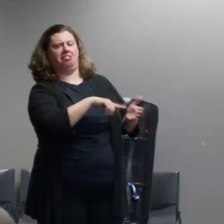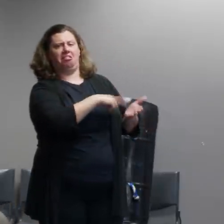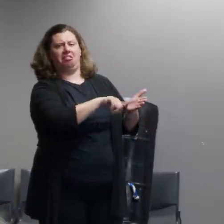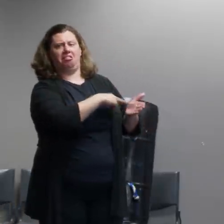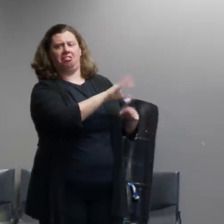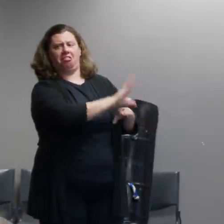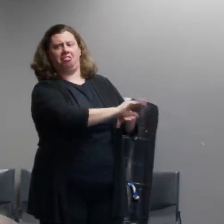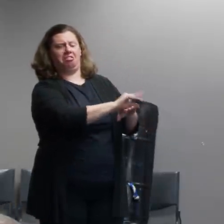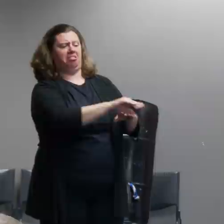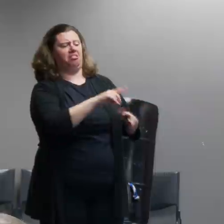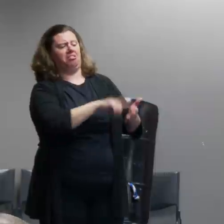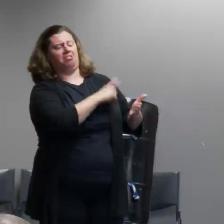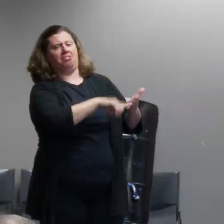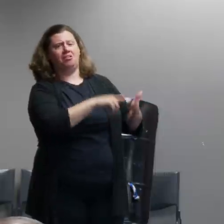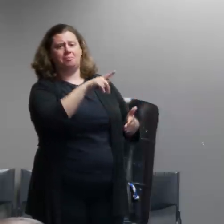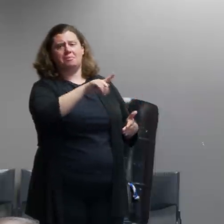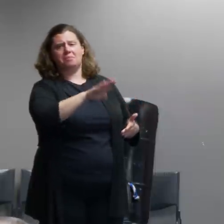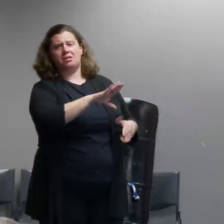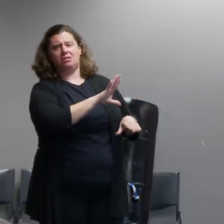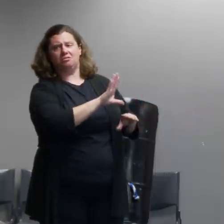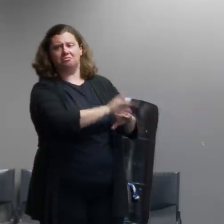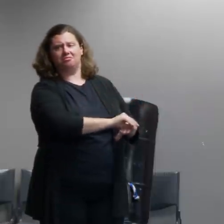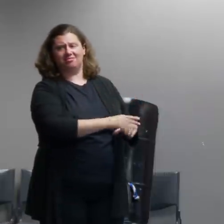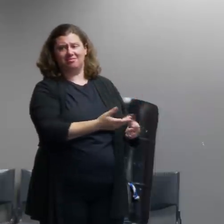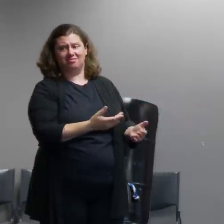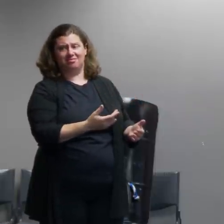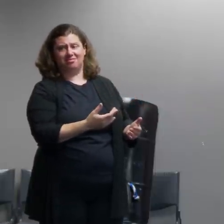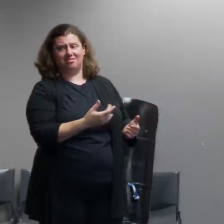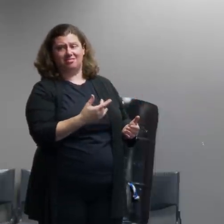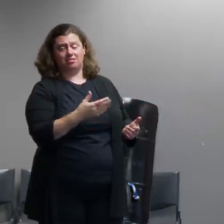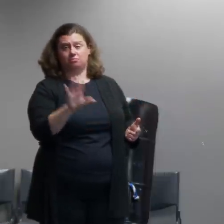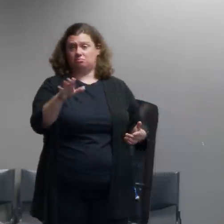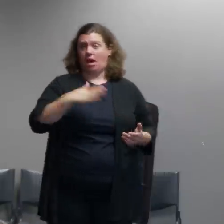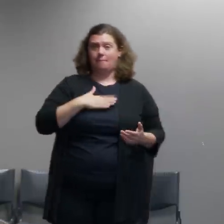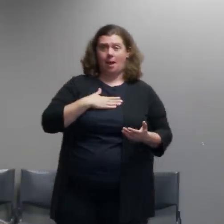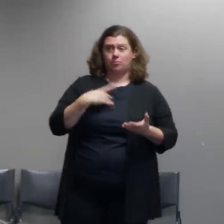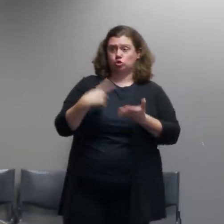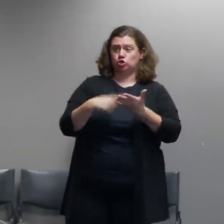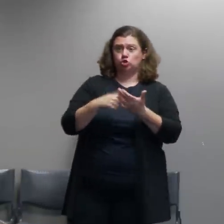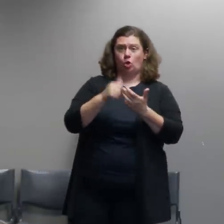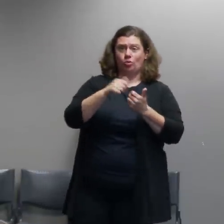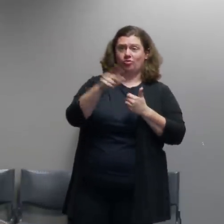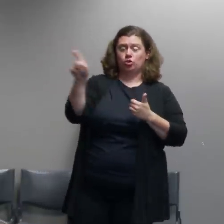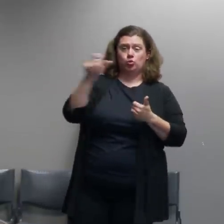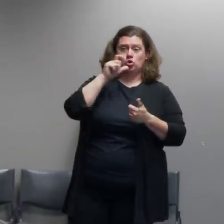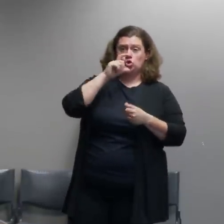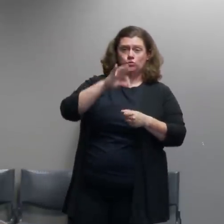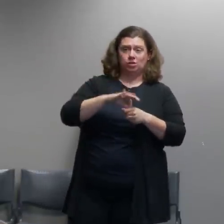i would be happy to engage with any of them and and answer any questions that they have